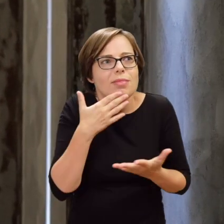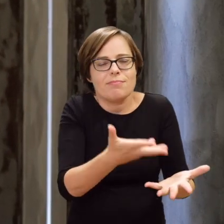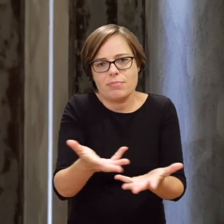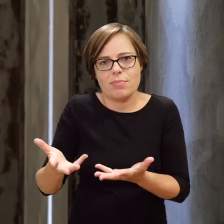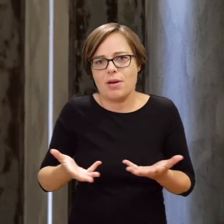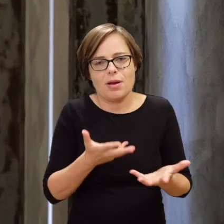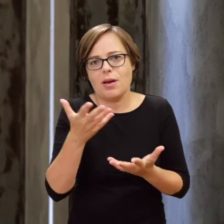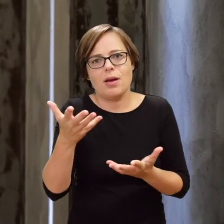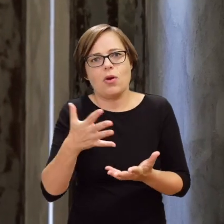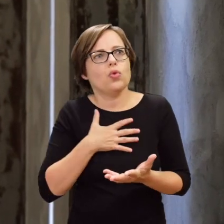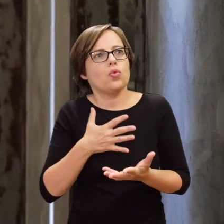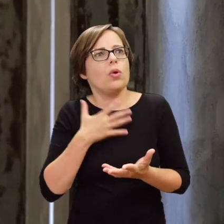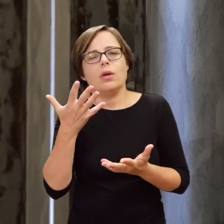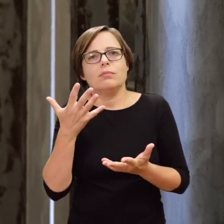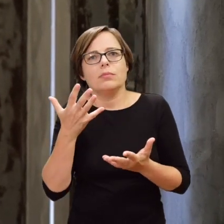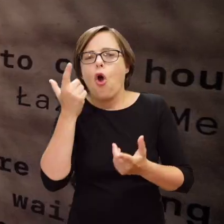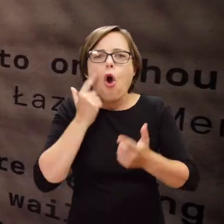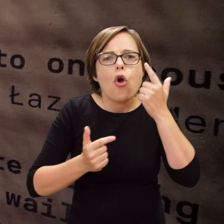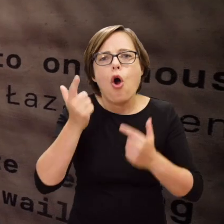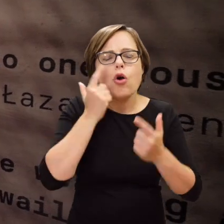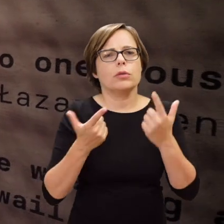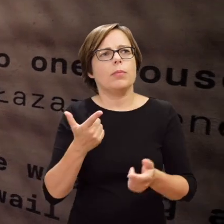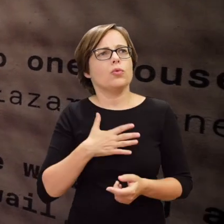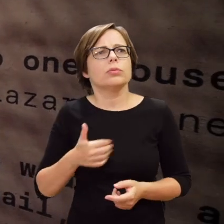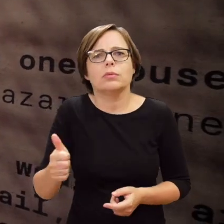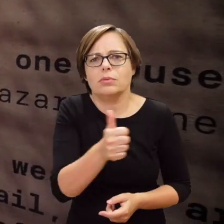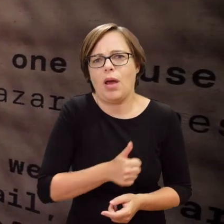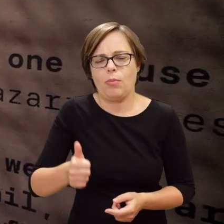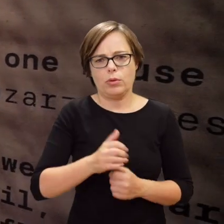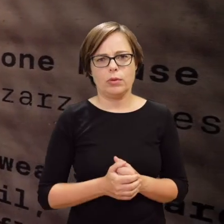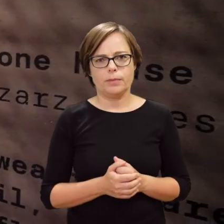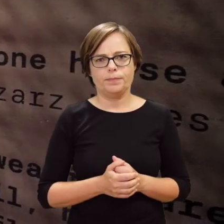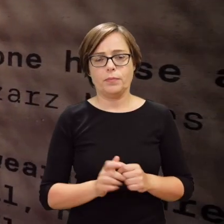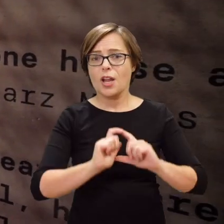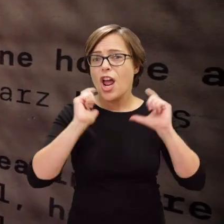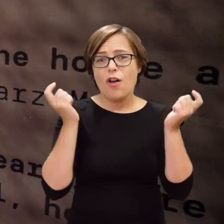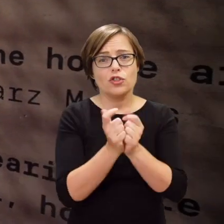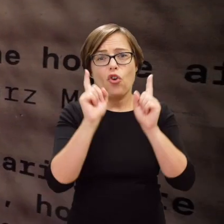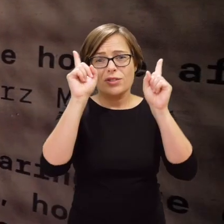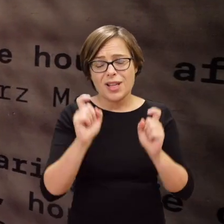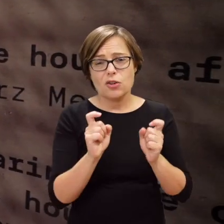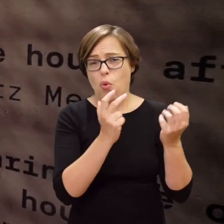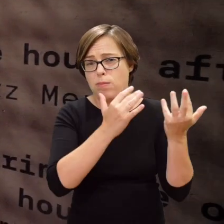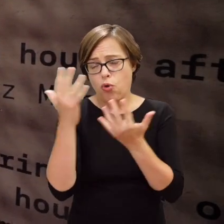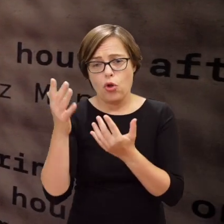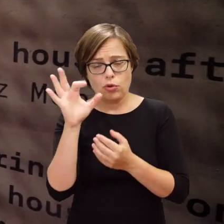This is a sea of despair and loneliness. At the time when everything around was aflame, when Germans were setting one building